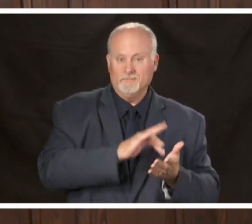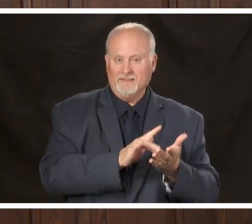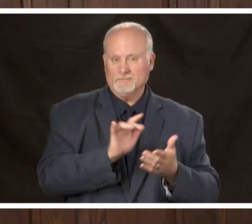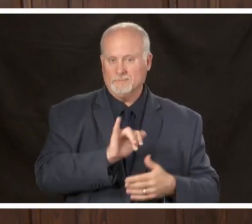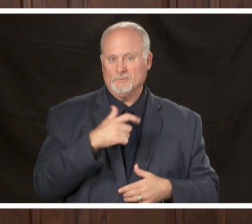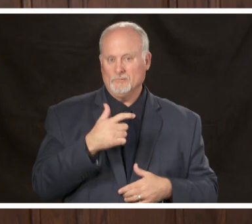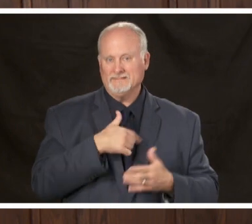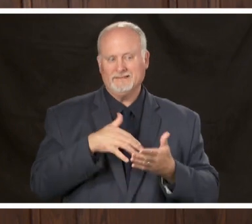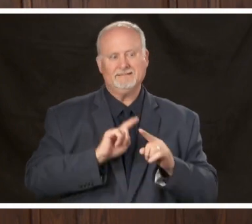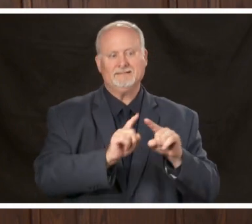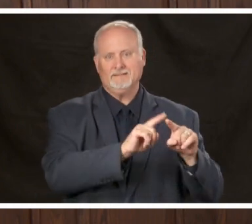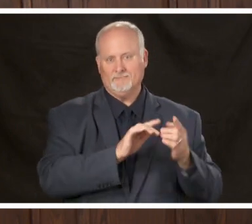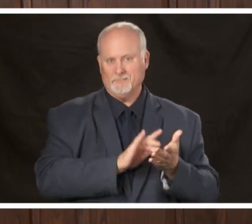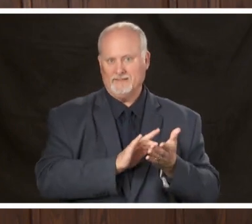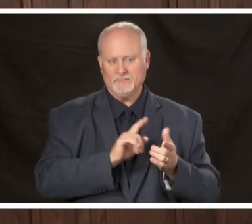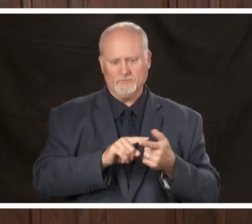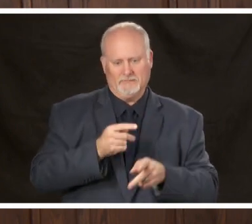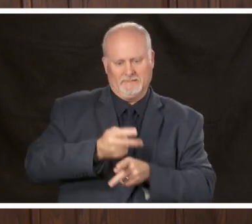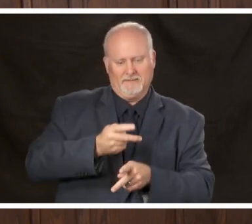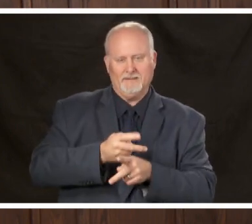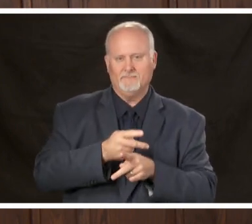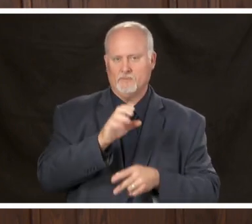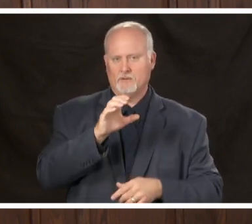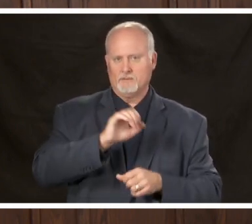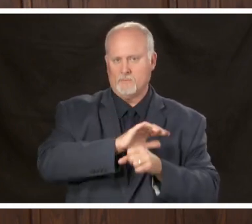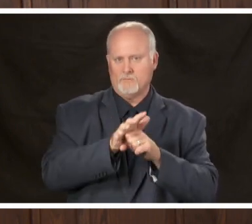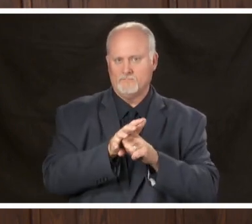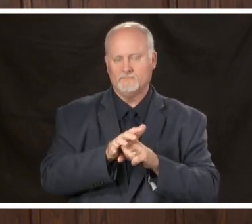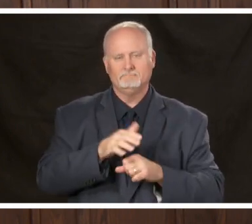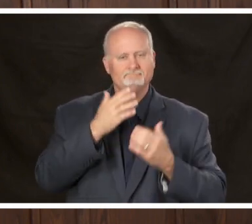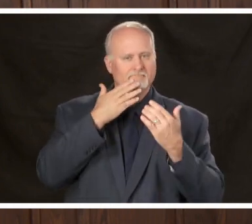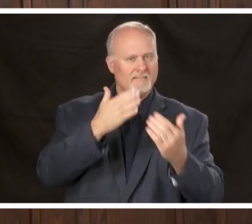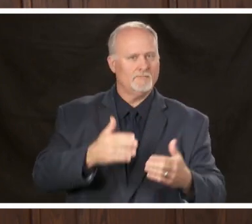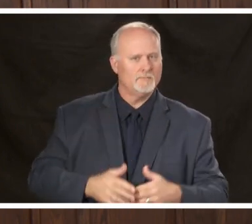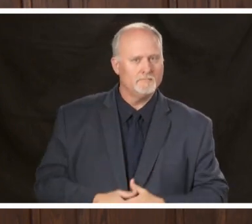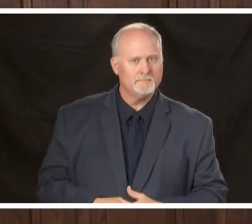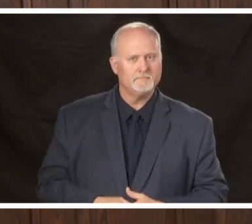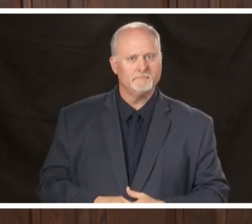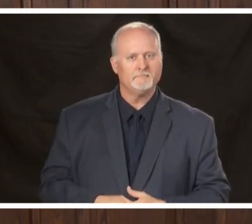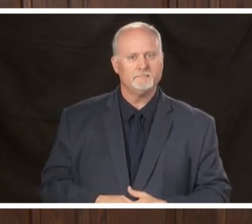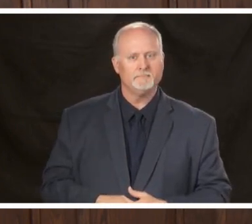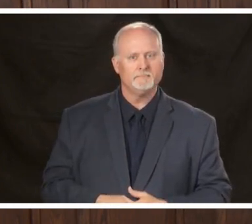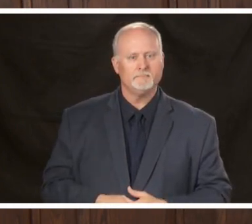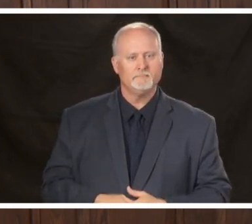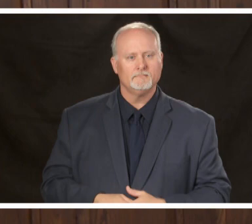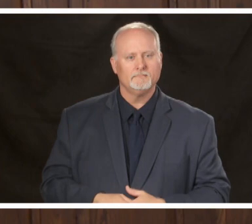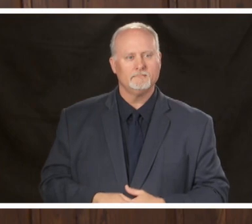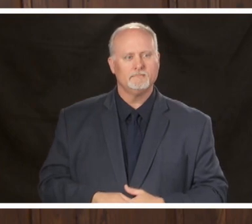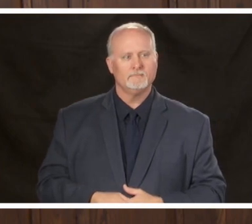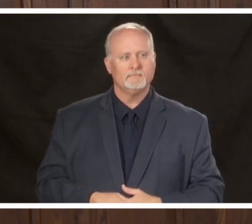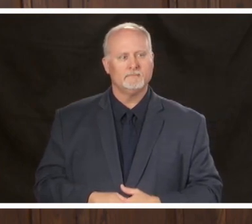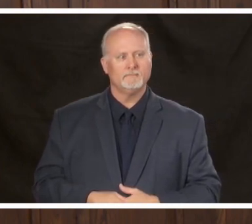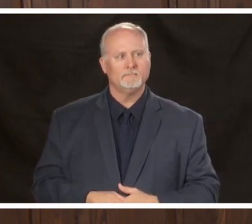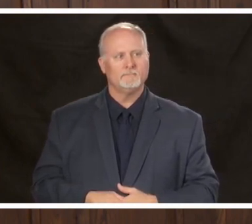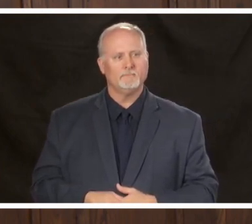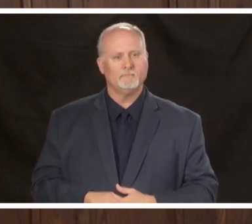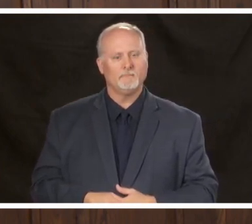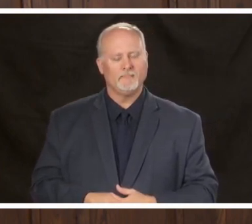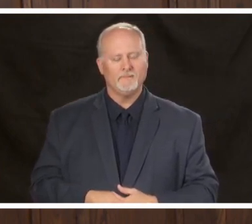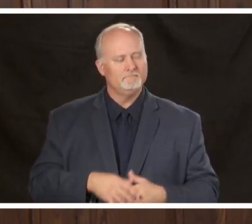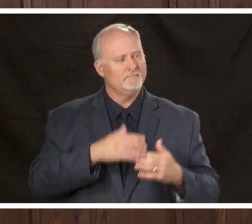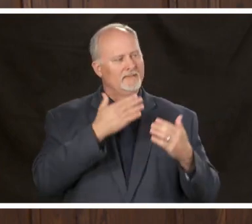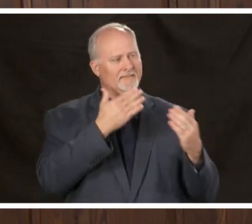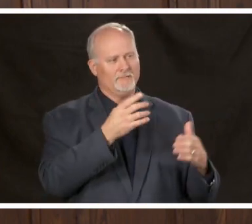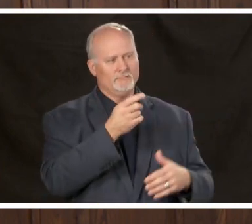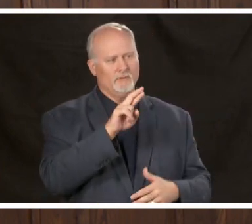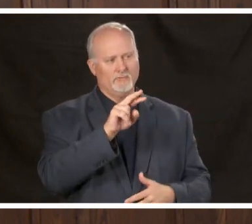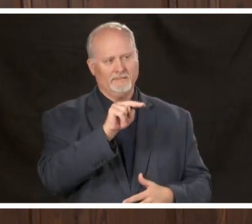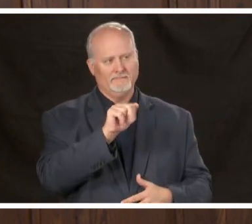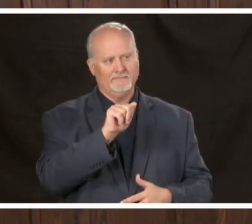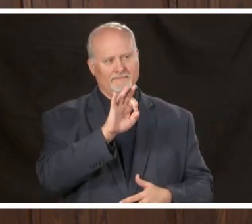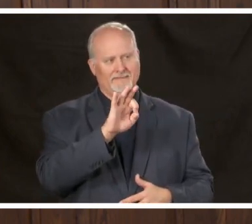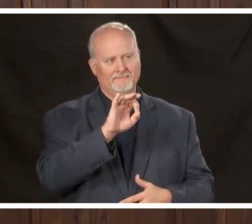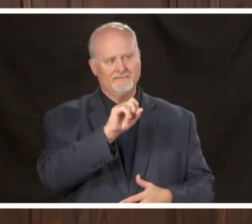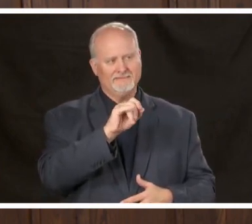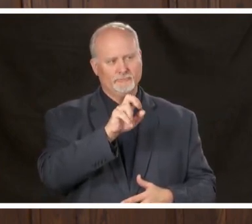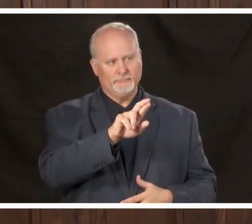the treatment of COVID-19 thank you very much thank you very much dr. Navziger next